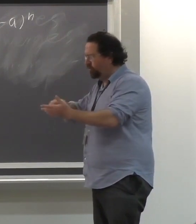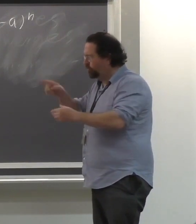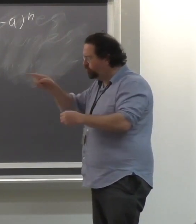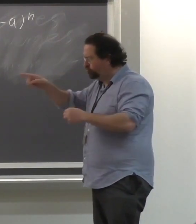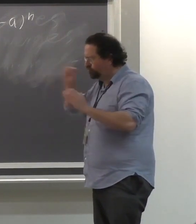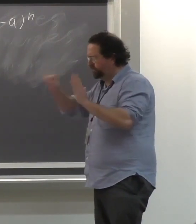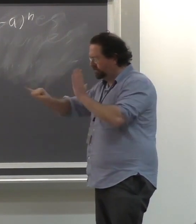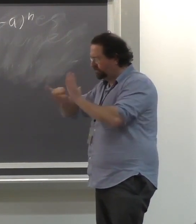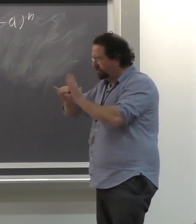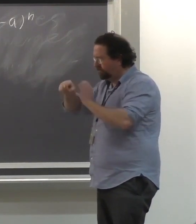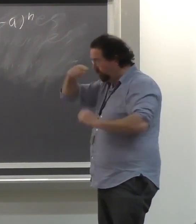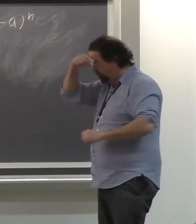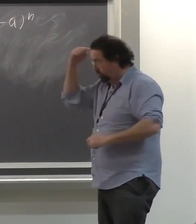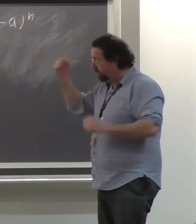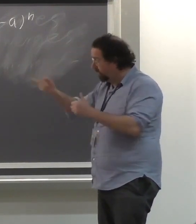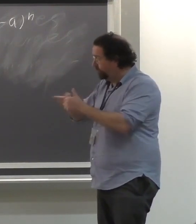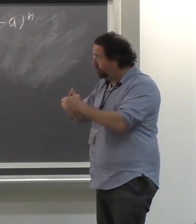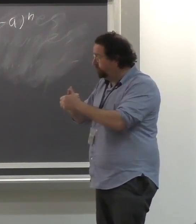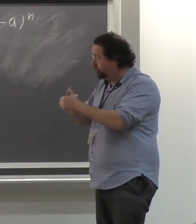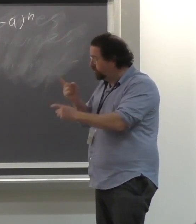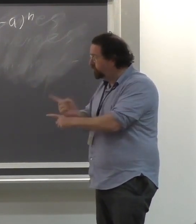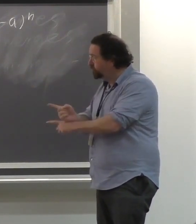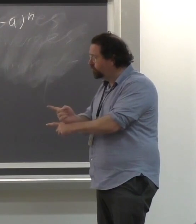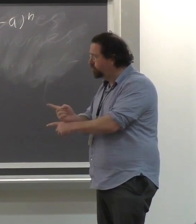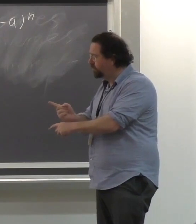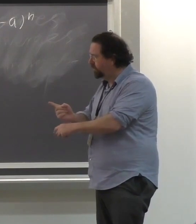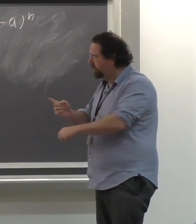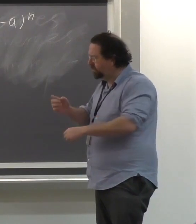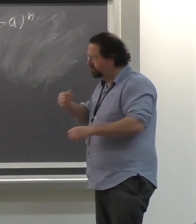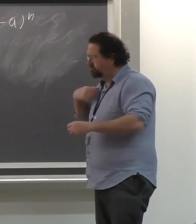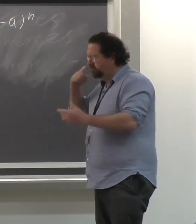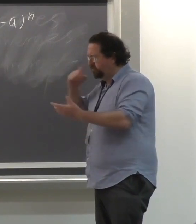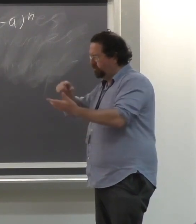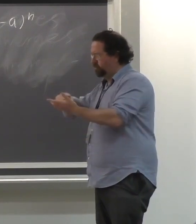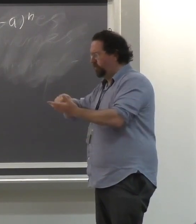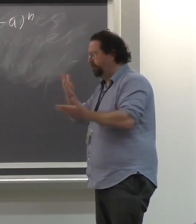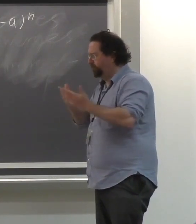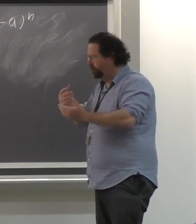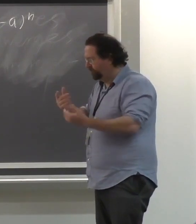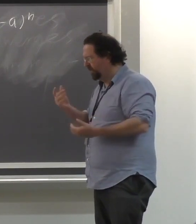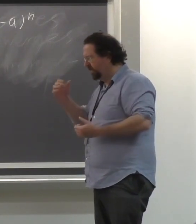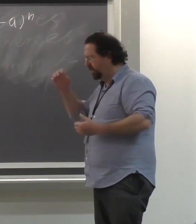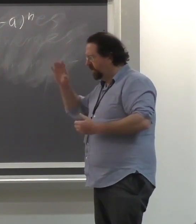But I've noticed you identify as Black first. Am I correct? Yes. And--